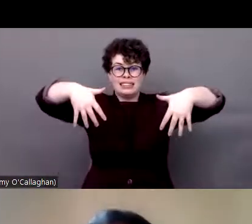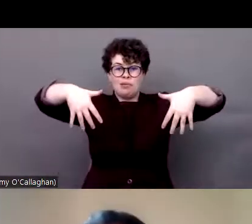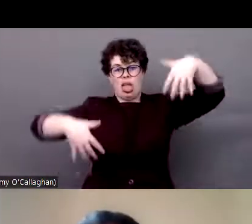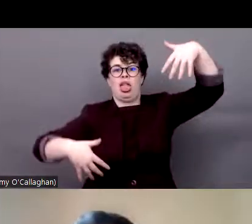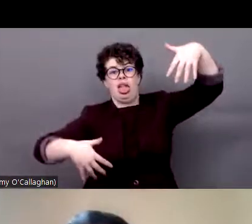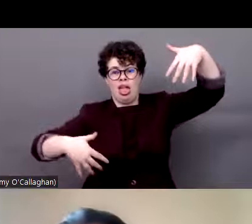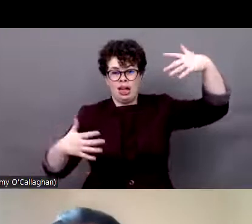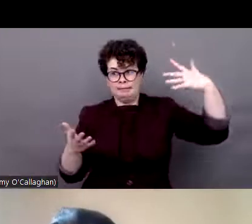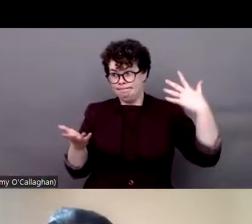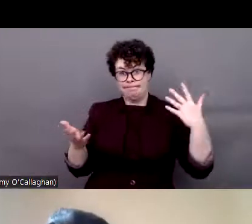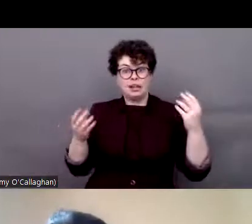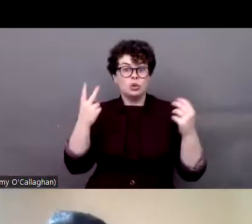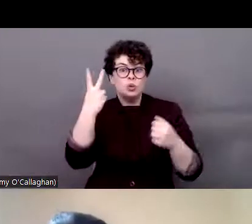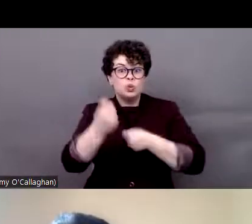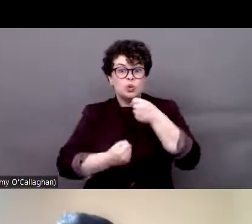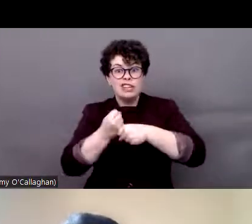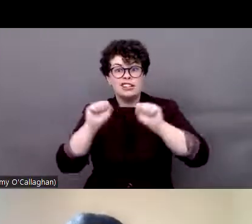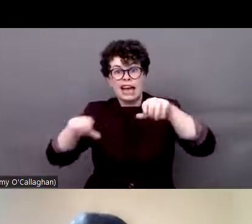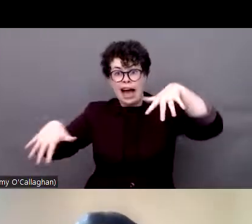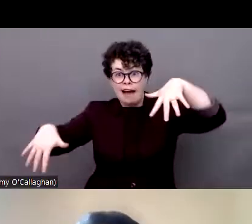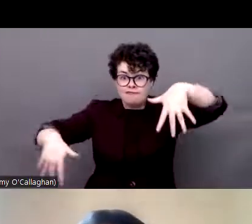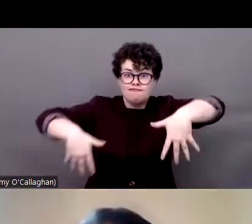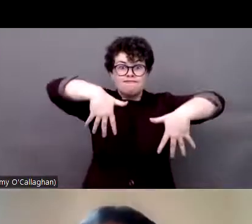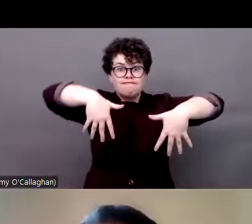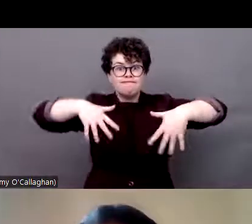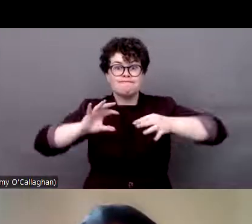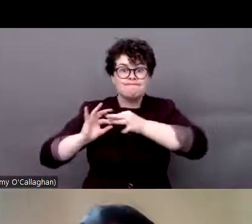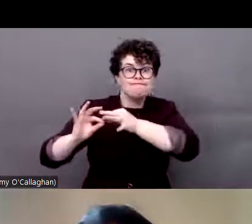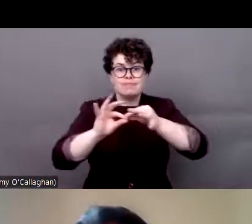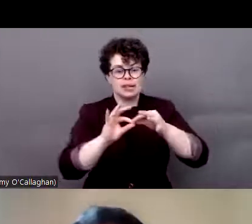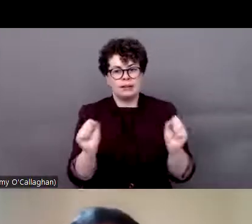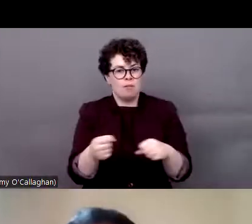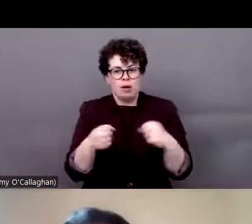persons in Brazil, we are in a vulnerable situation.